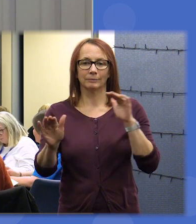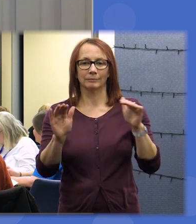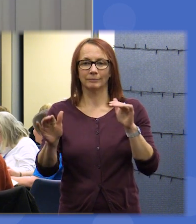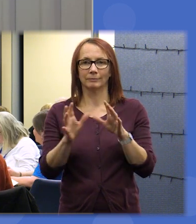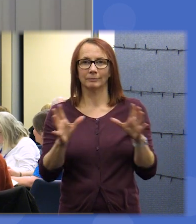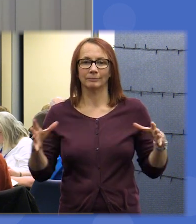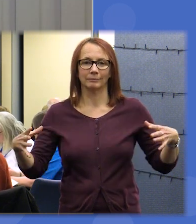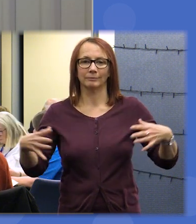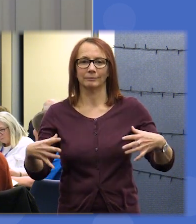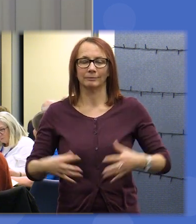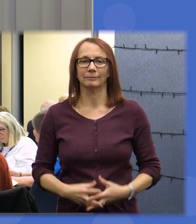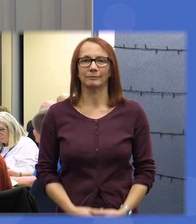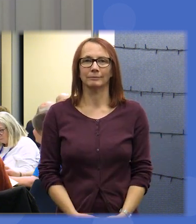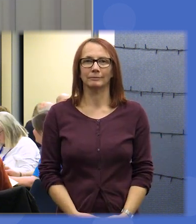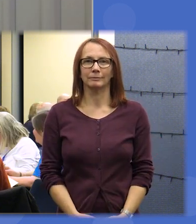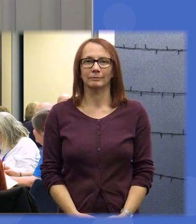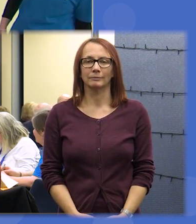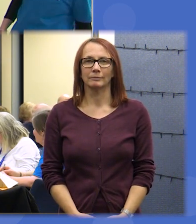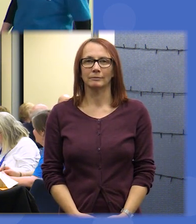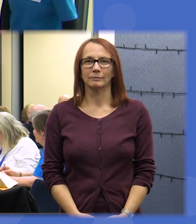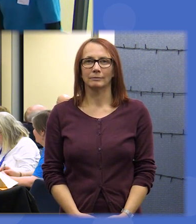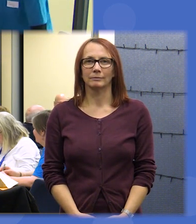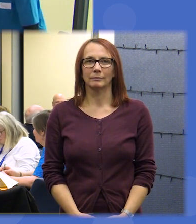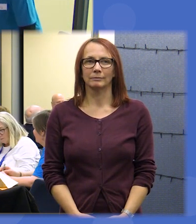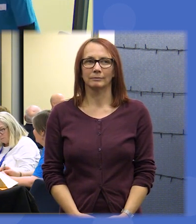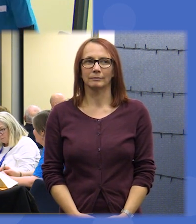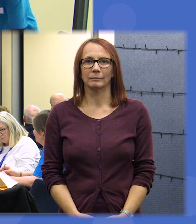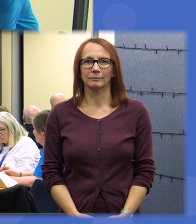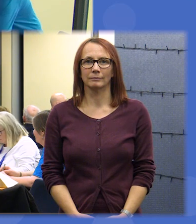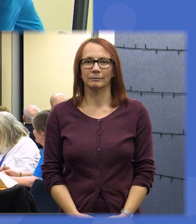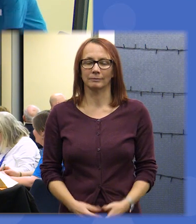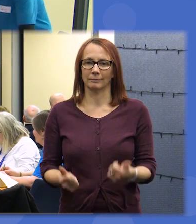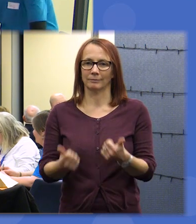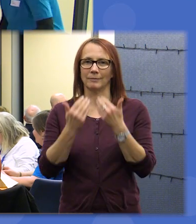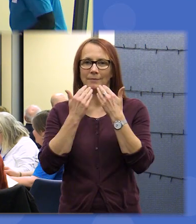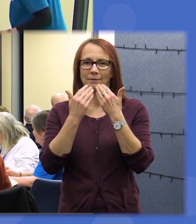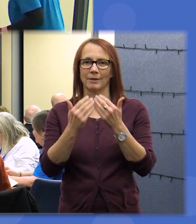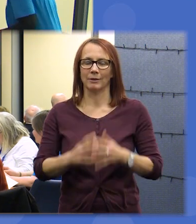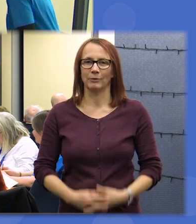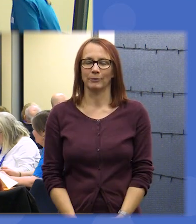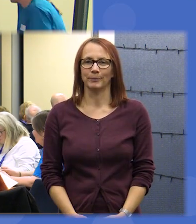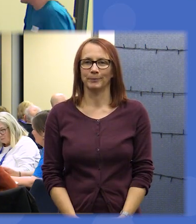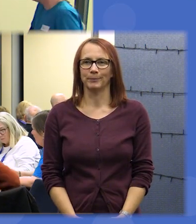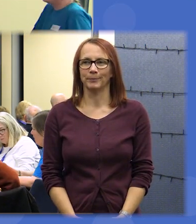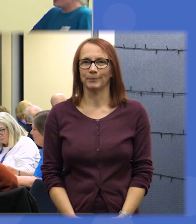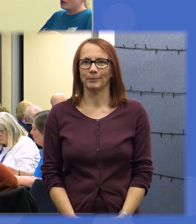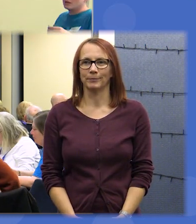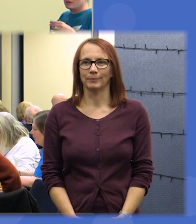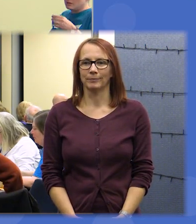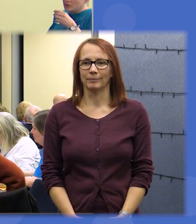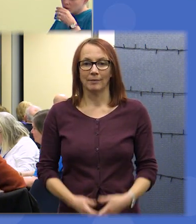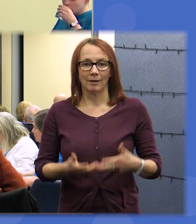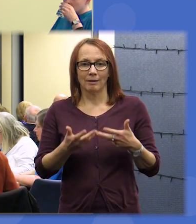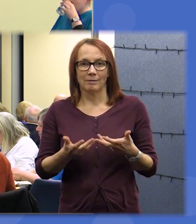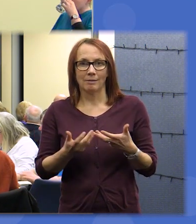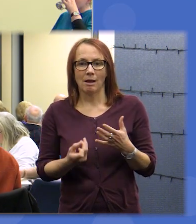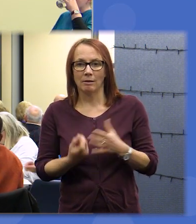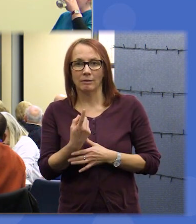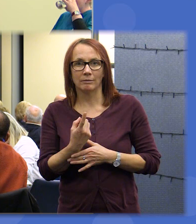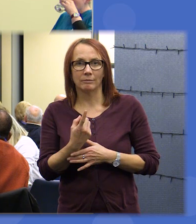oh thank you okay so now what's gonna happen so you've